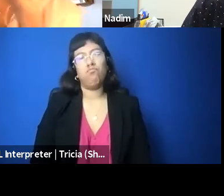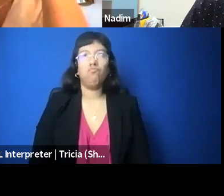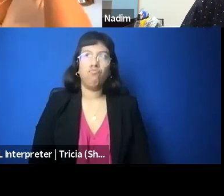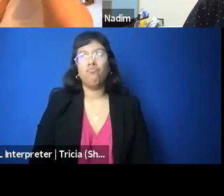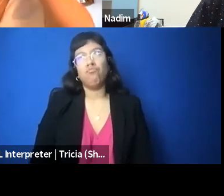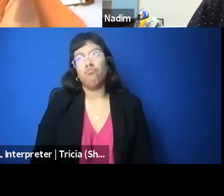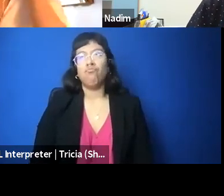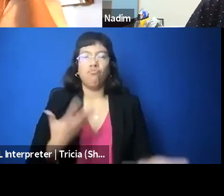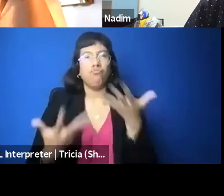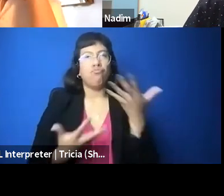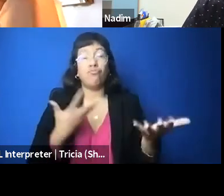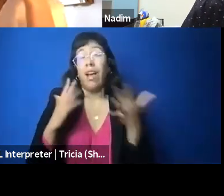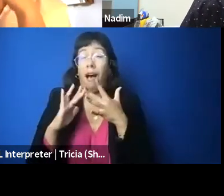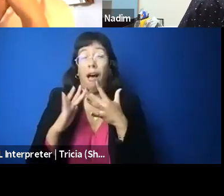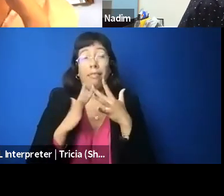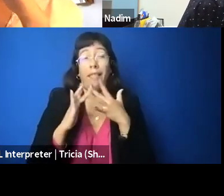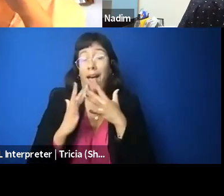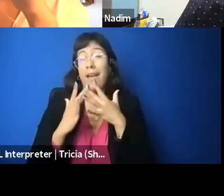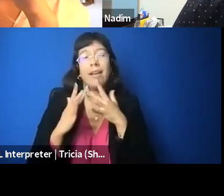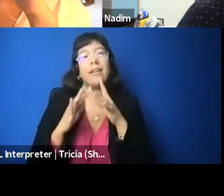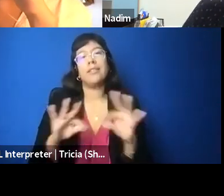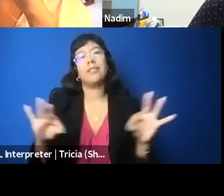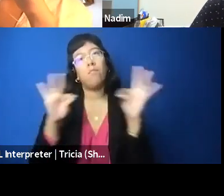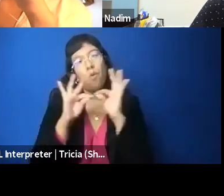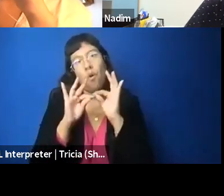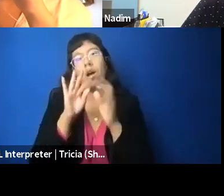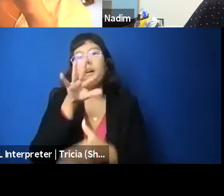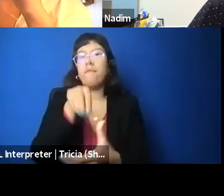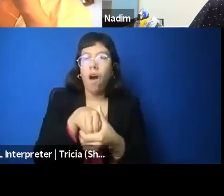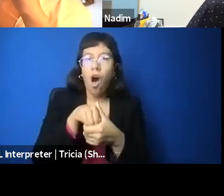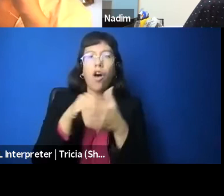it's very important to take part and to share materials and to raise awareness.